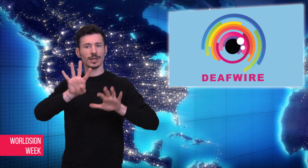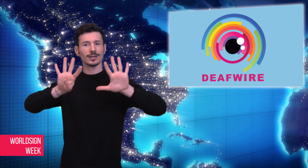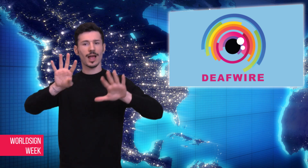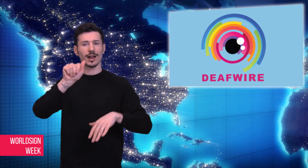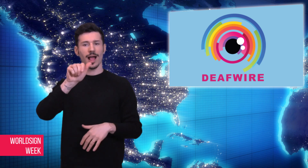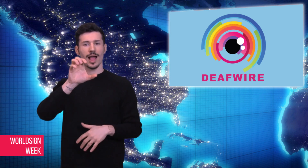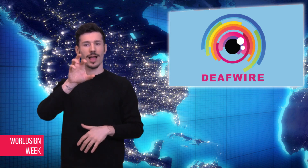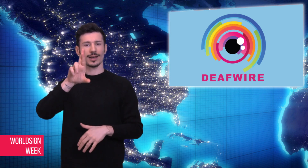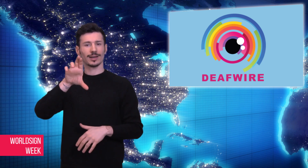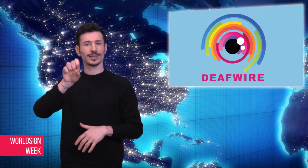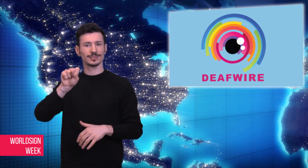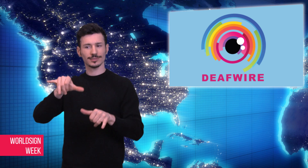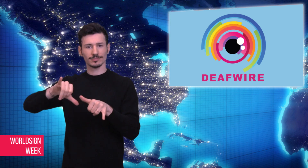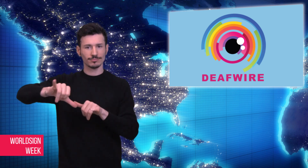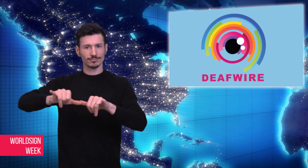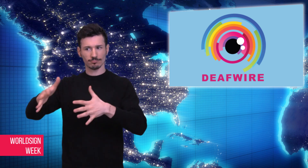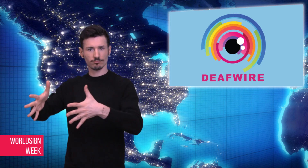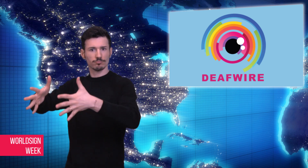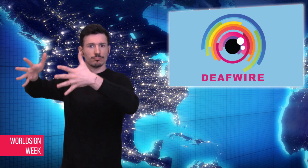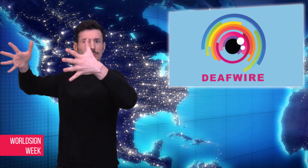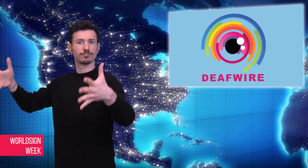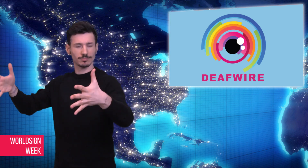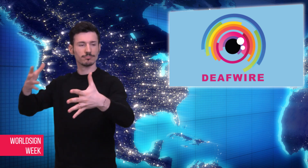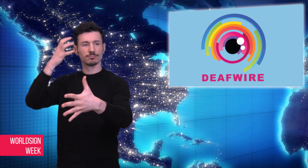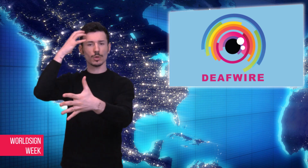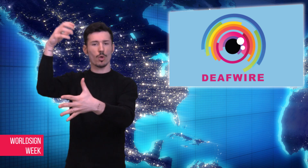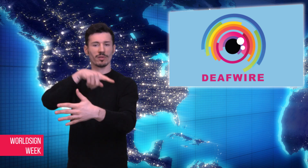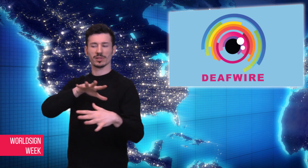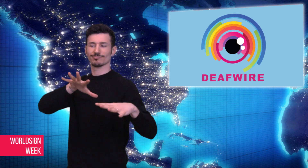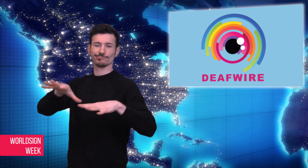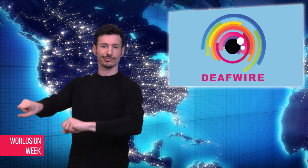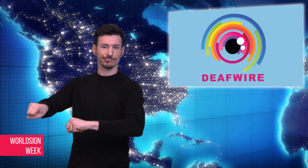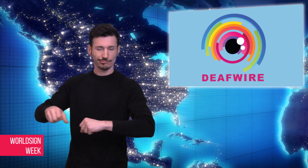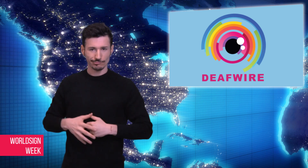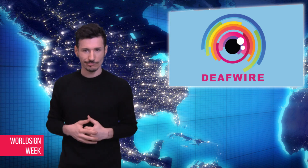land acquisition by the government.